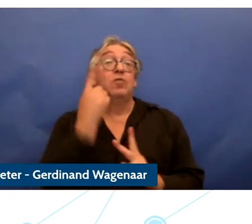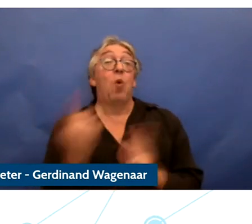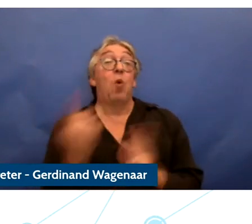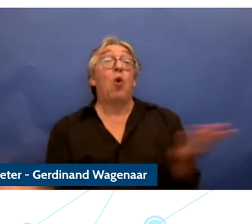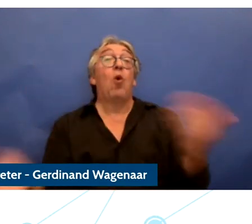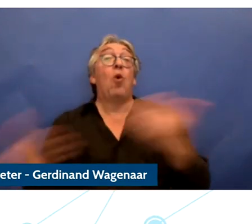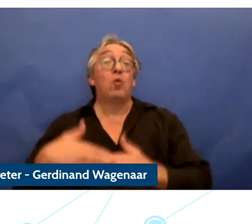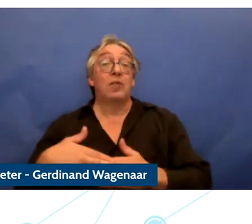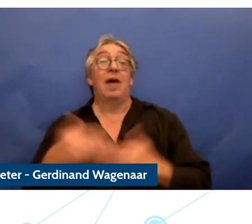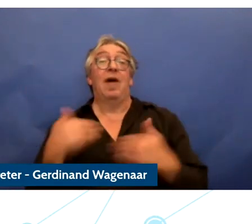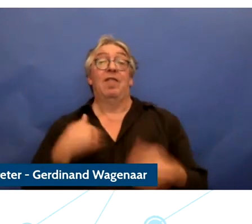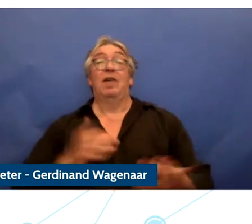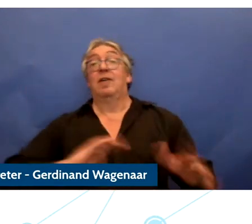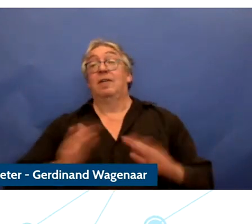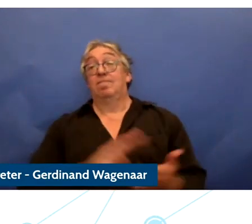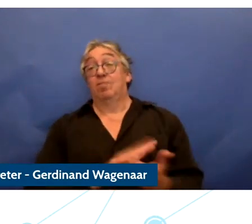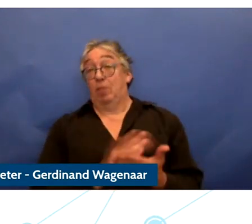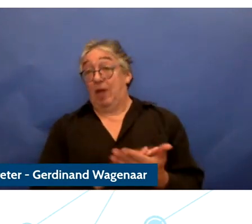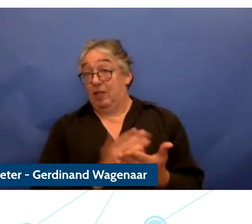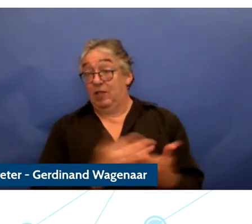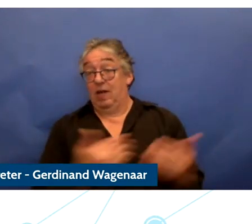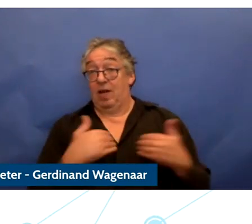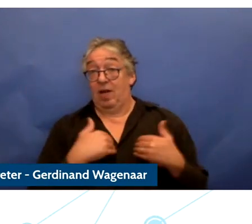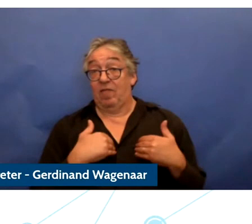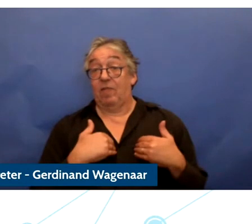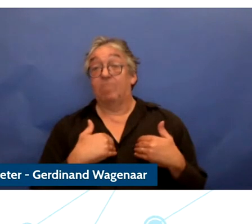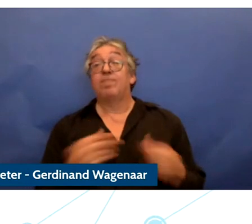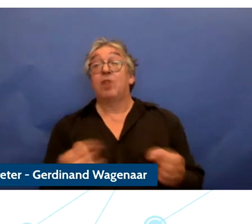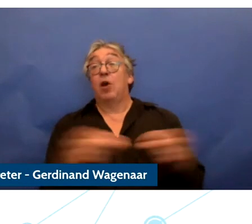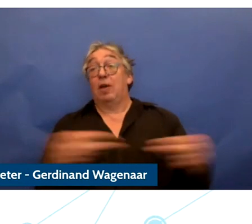closed captioning throughout including in the deep divings and there